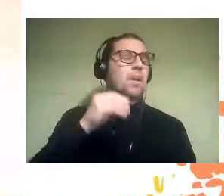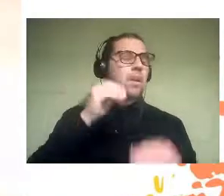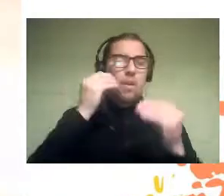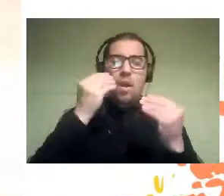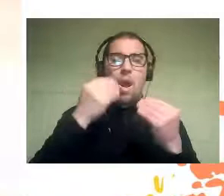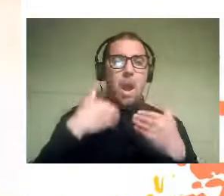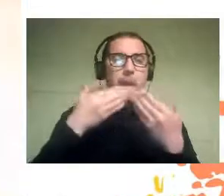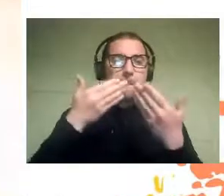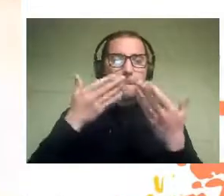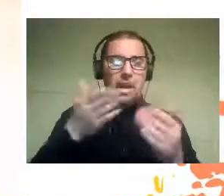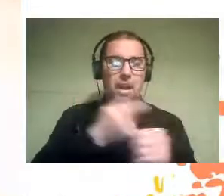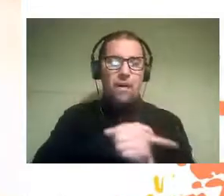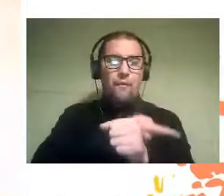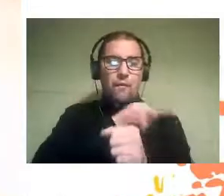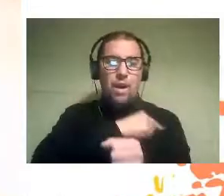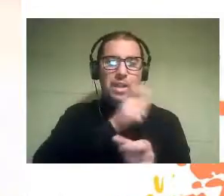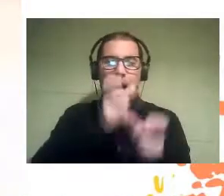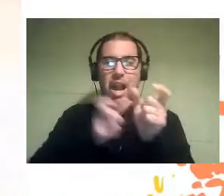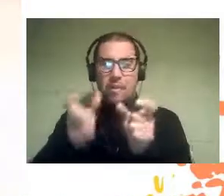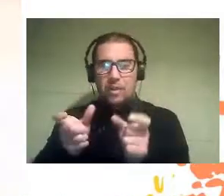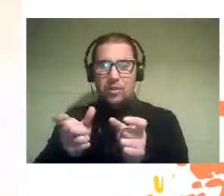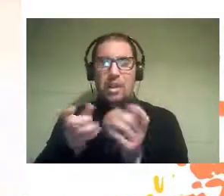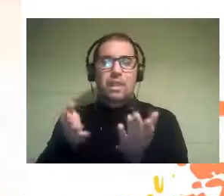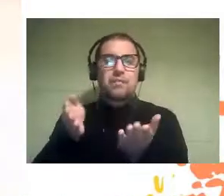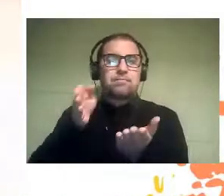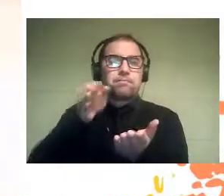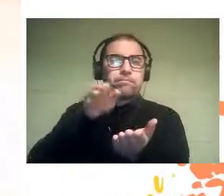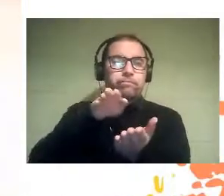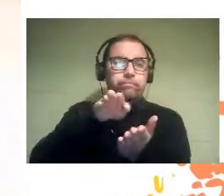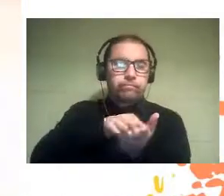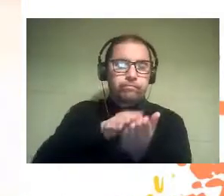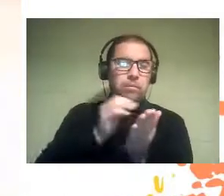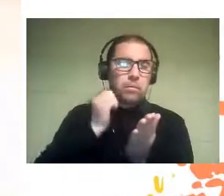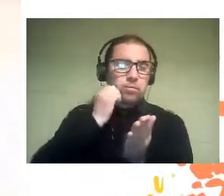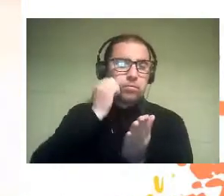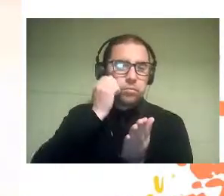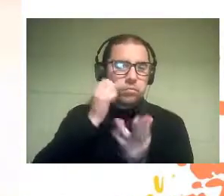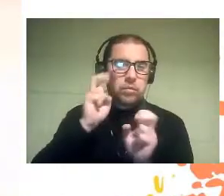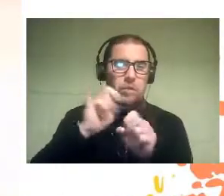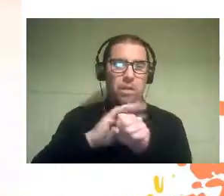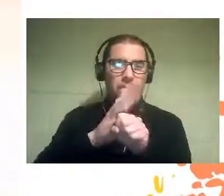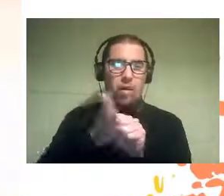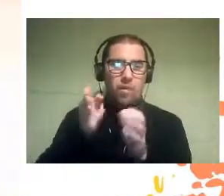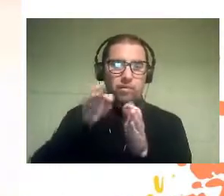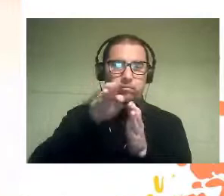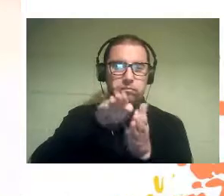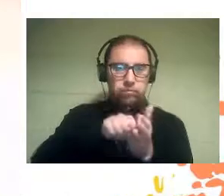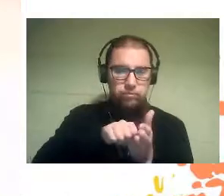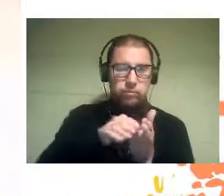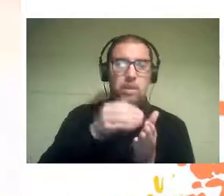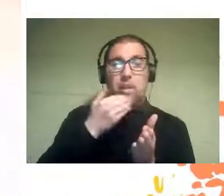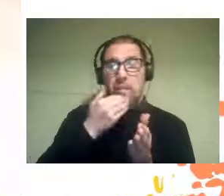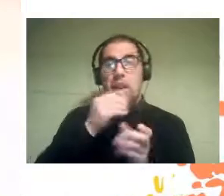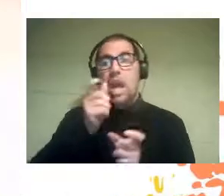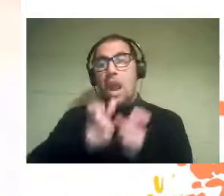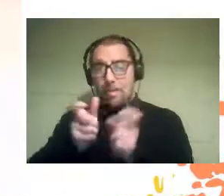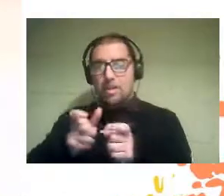to the people who lost a loved one by COVID-19, and also to the people who are still suffering